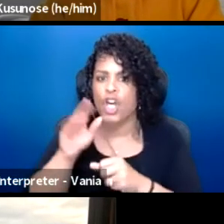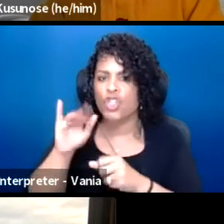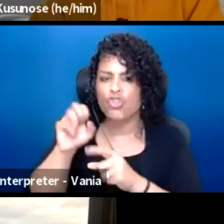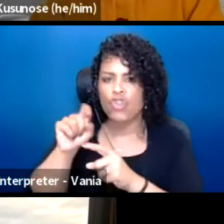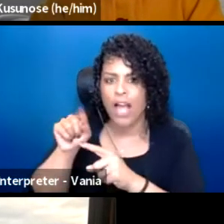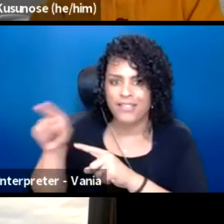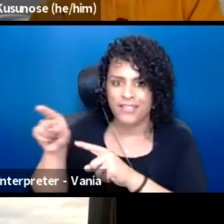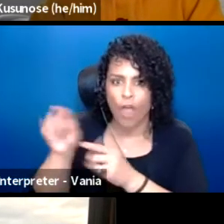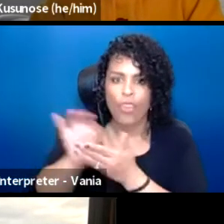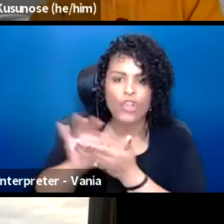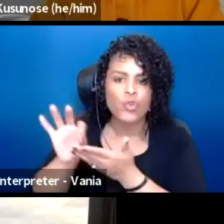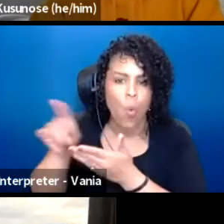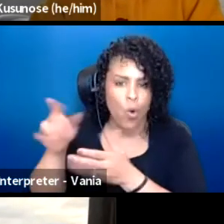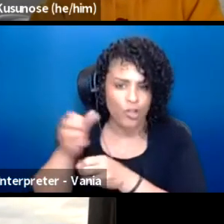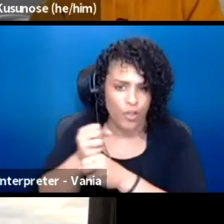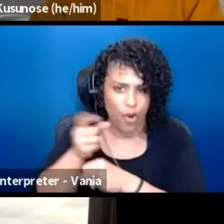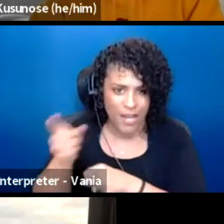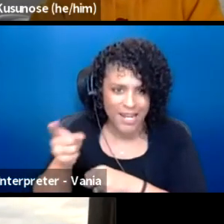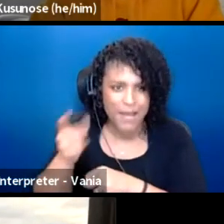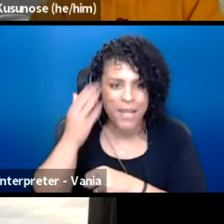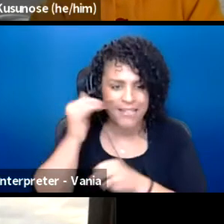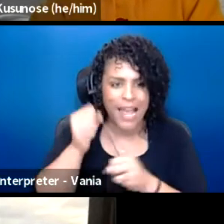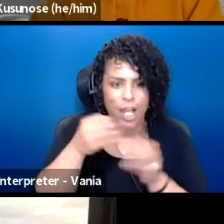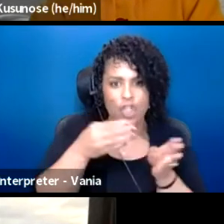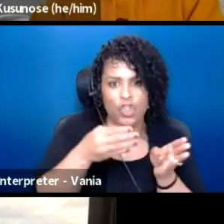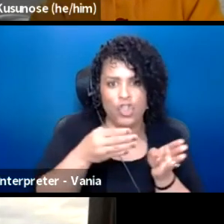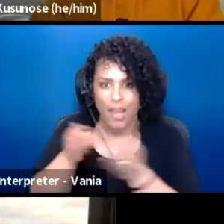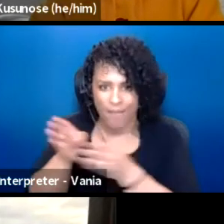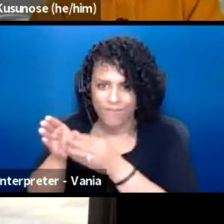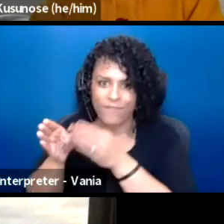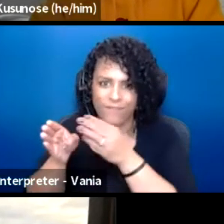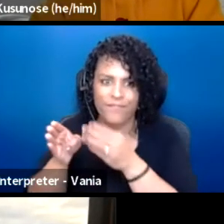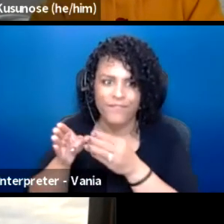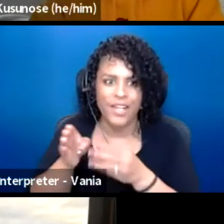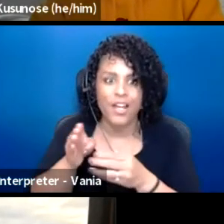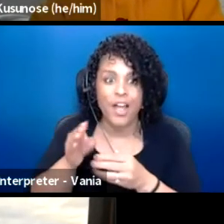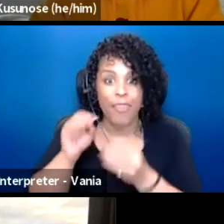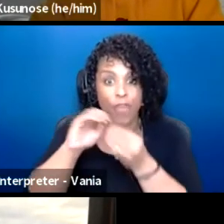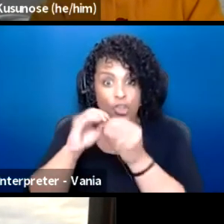because I've been able to shift enough stuff where the scoring actually does reflect